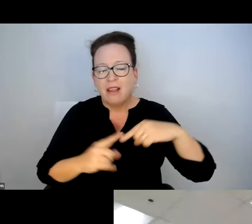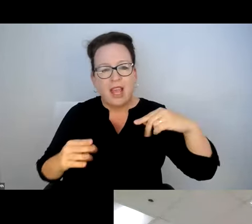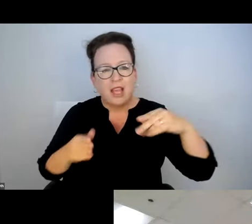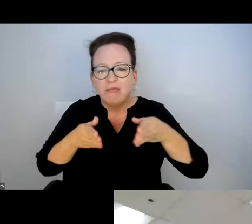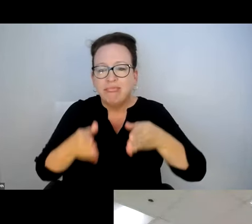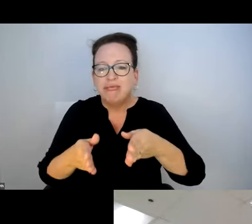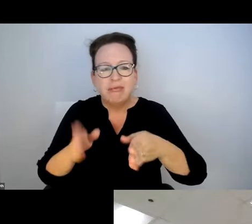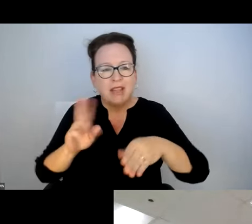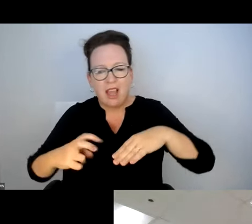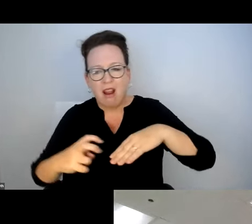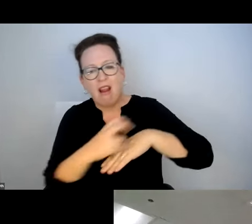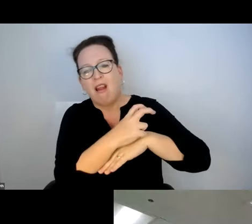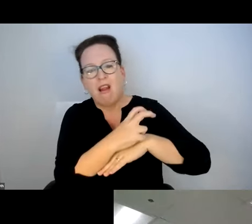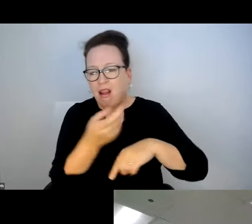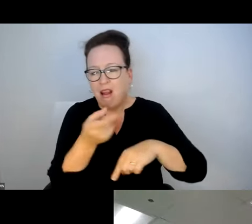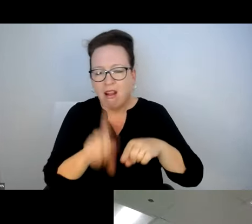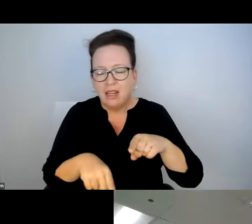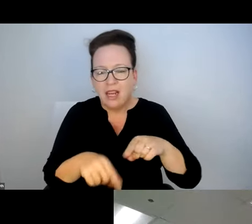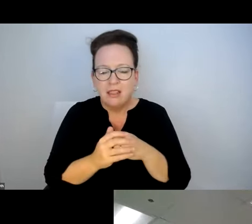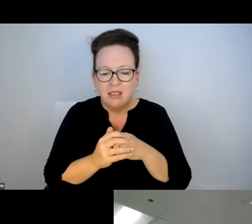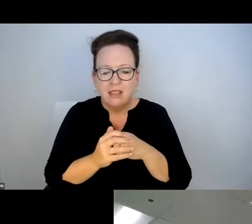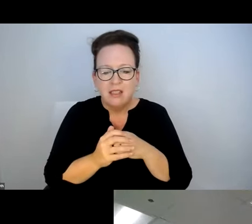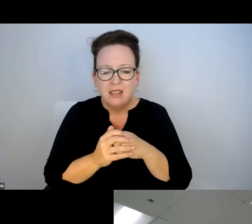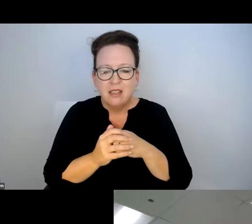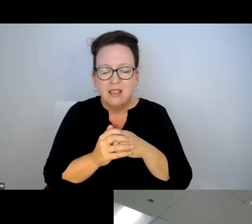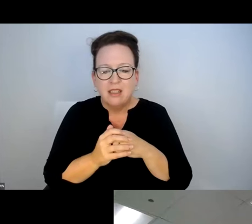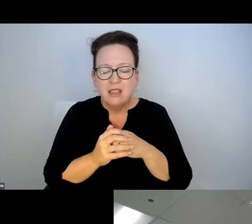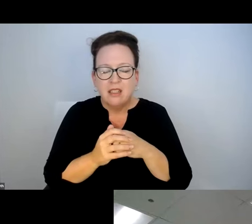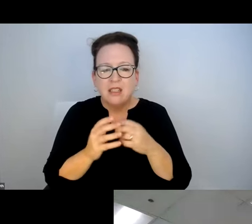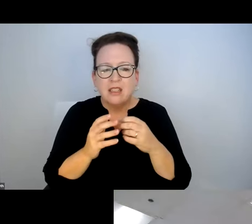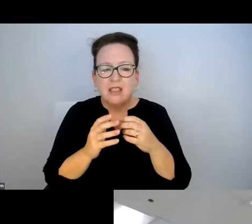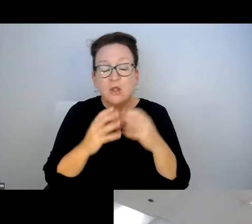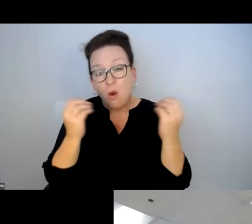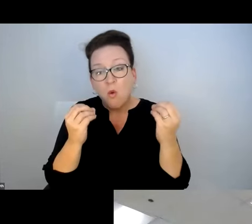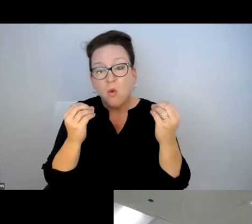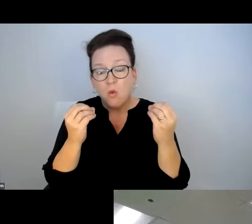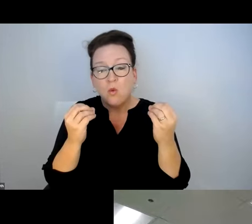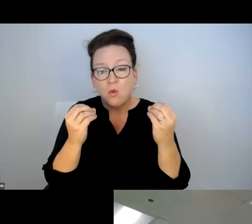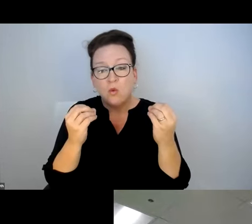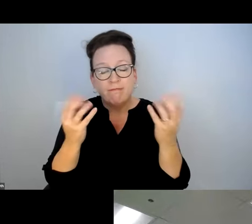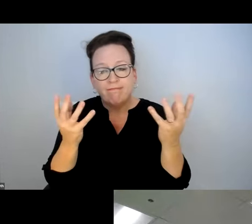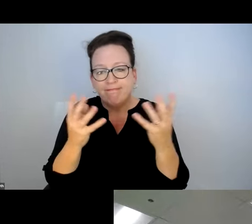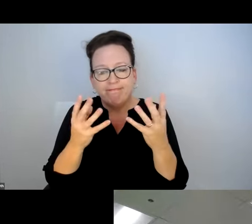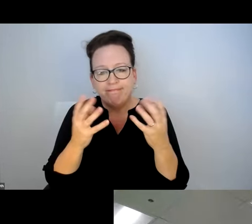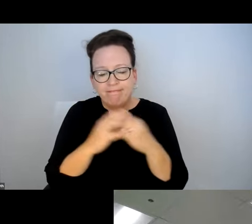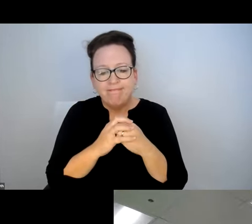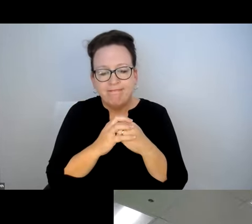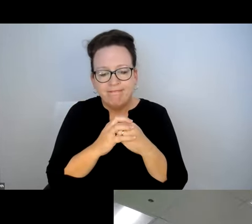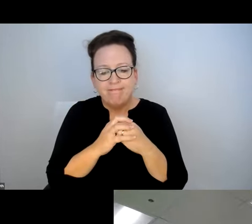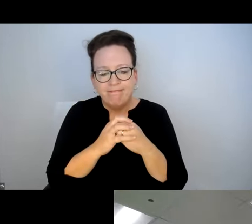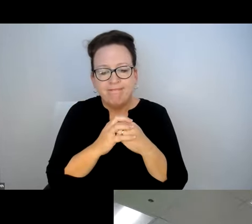WHATEVER, IT COMES DOWN, IT IS